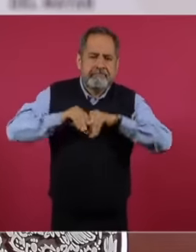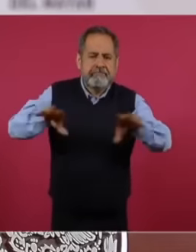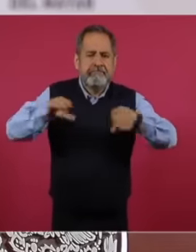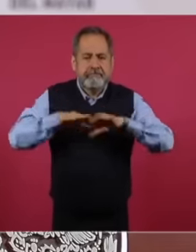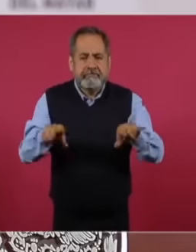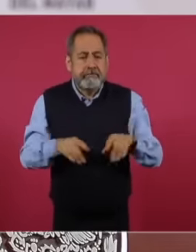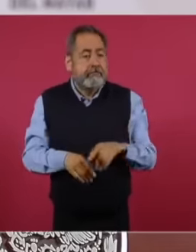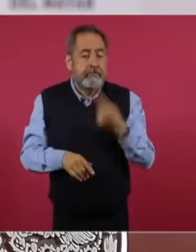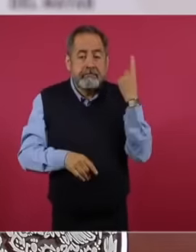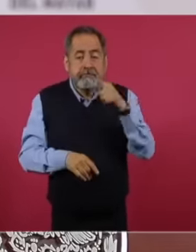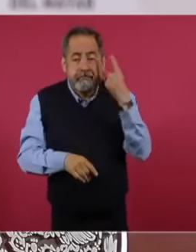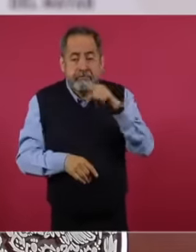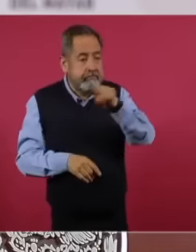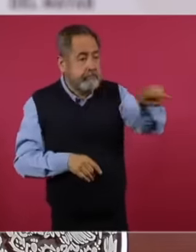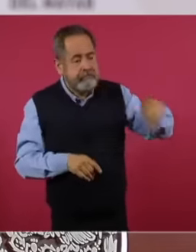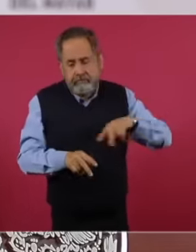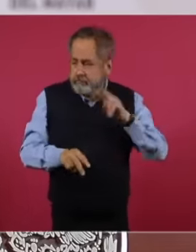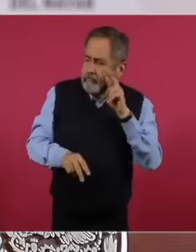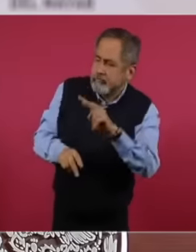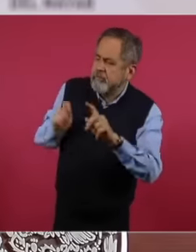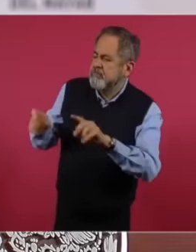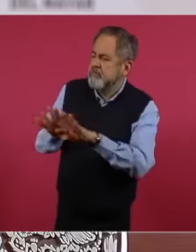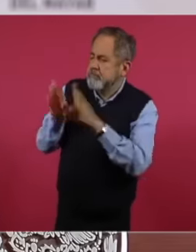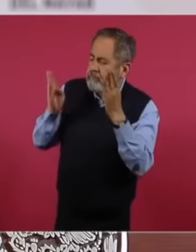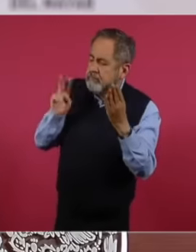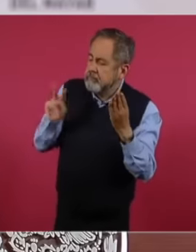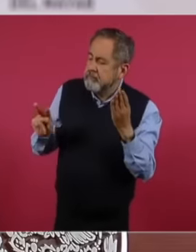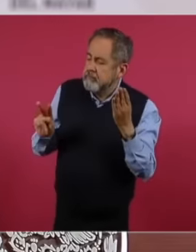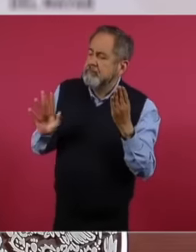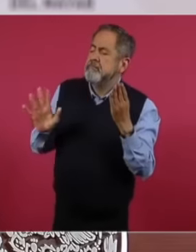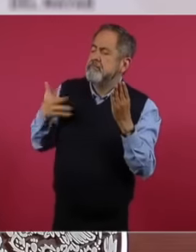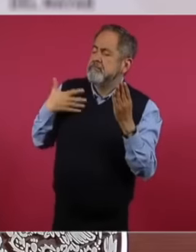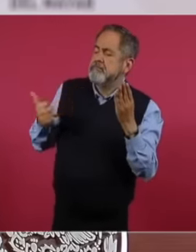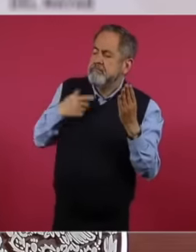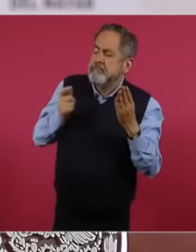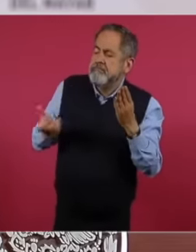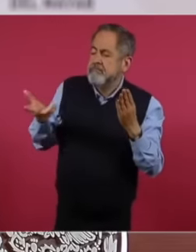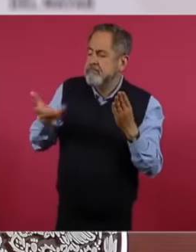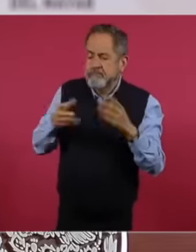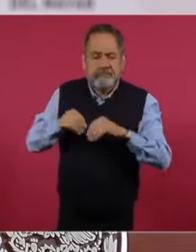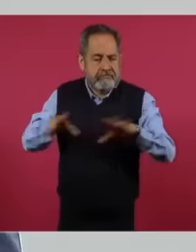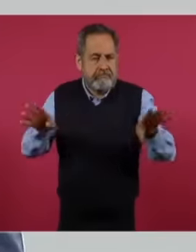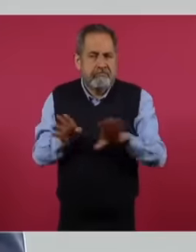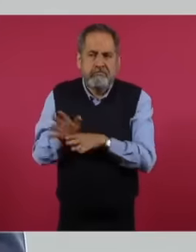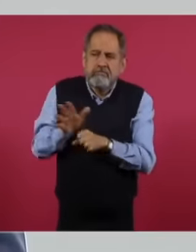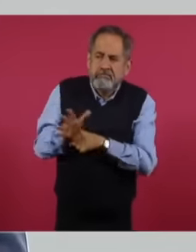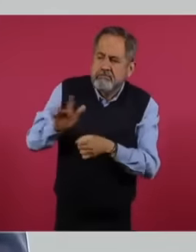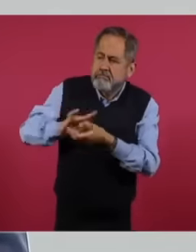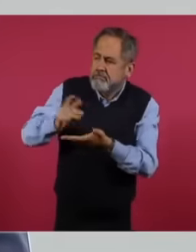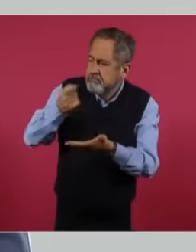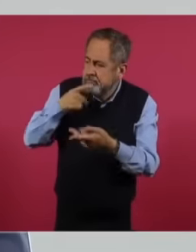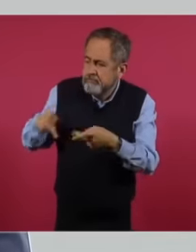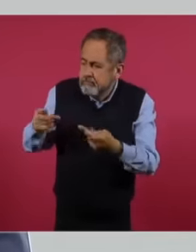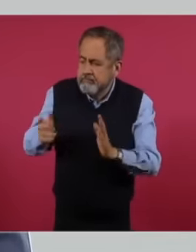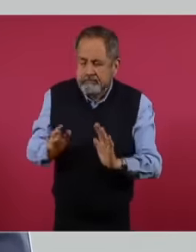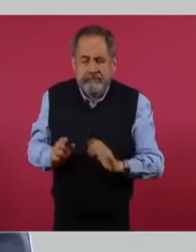an unprecedented way in the field of access to medicines. Second, of course, the